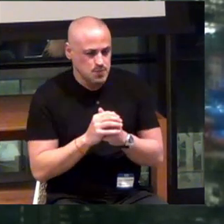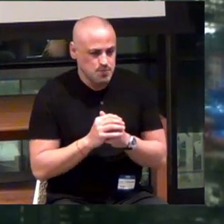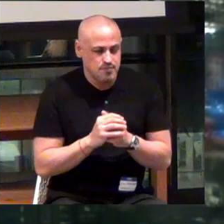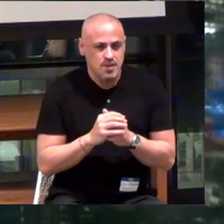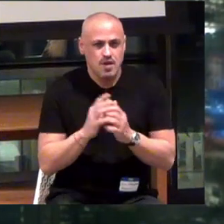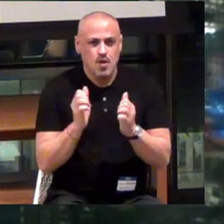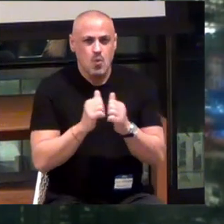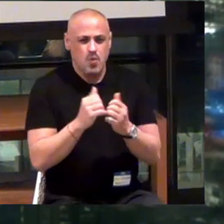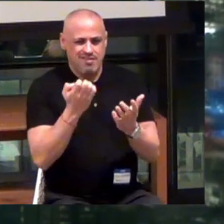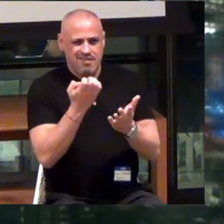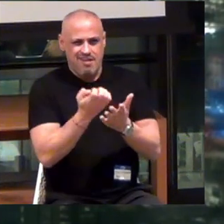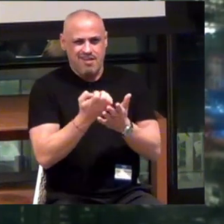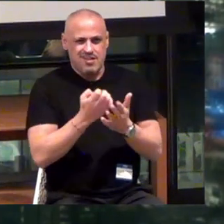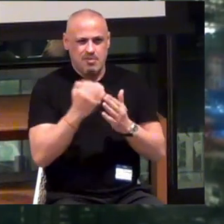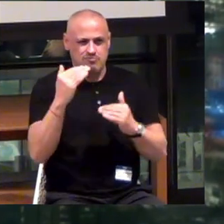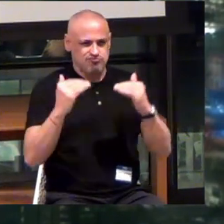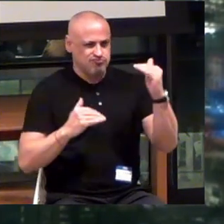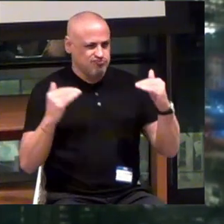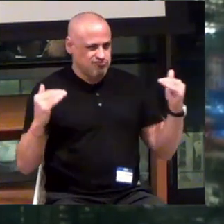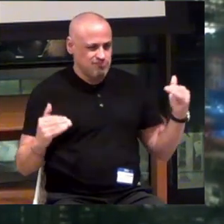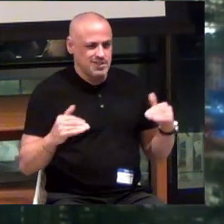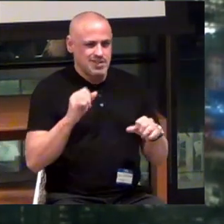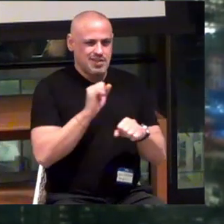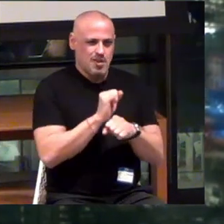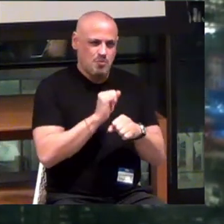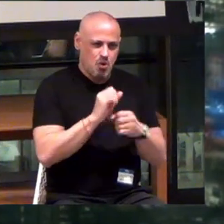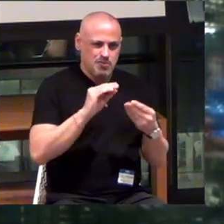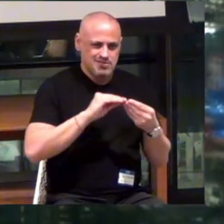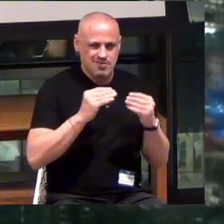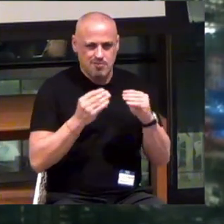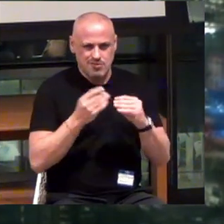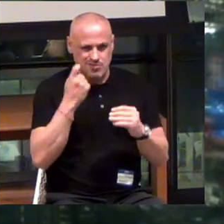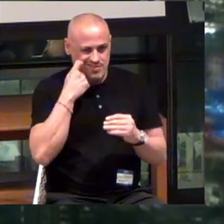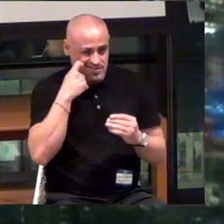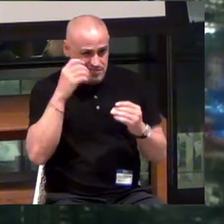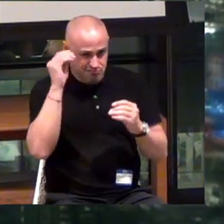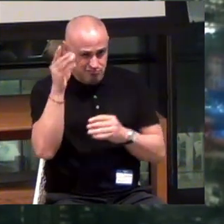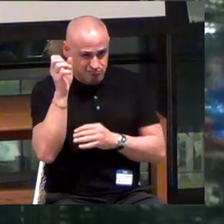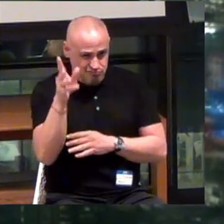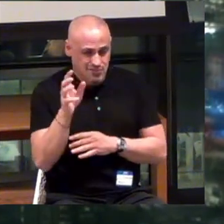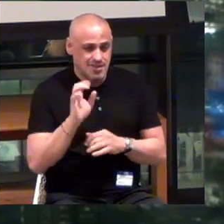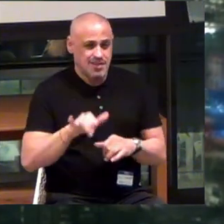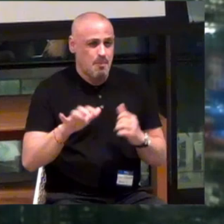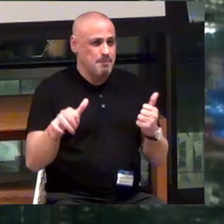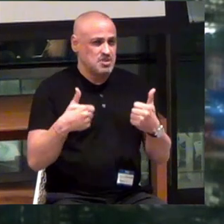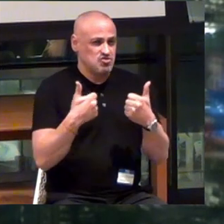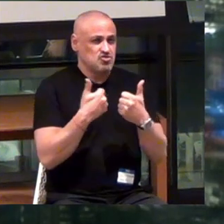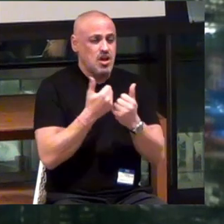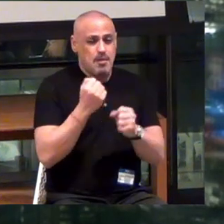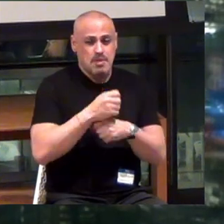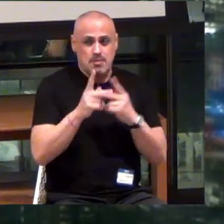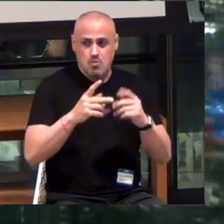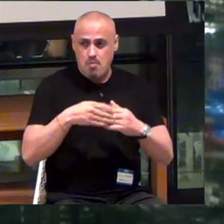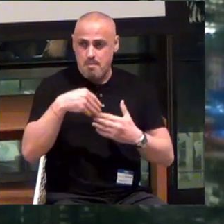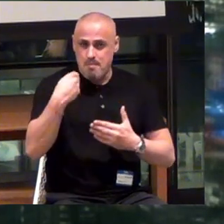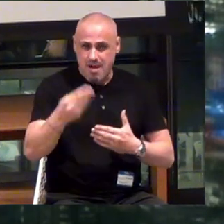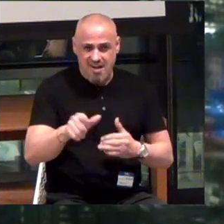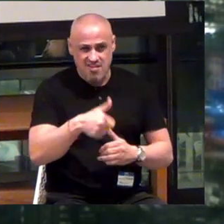With the economic disparities, unemployment statistics that we just heard about, that was a big challenge, to make people buy another device.